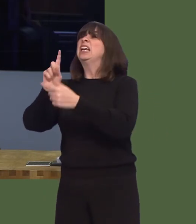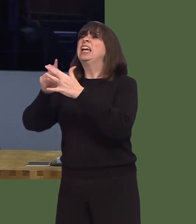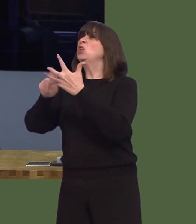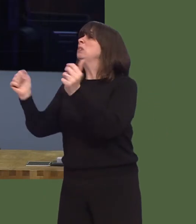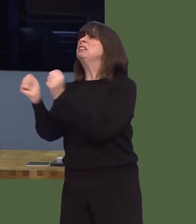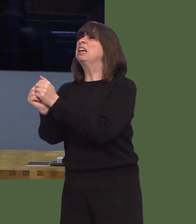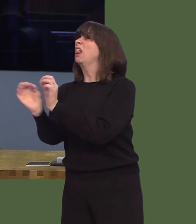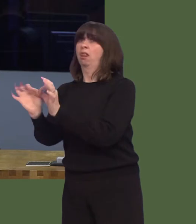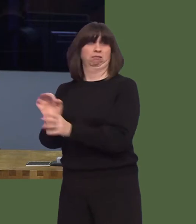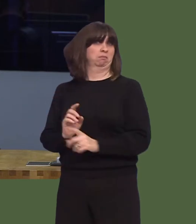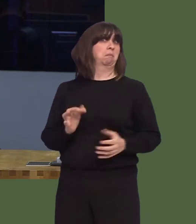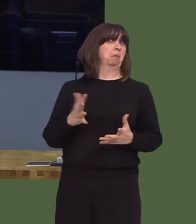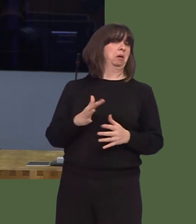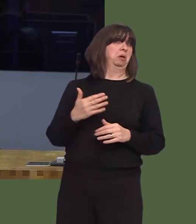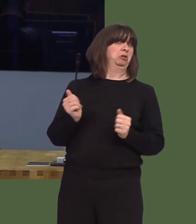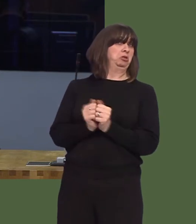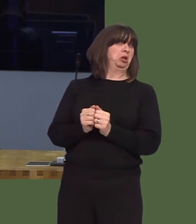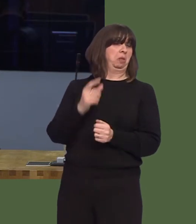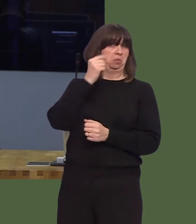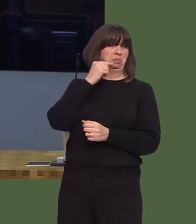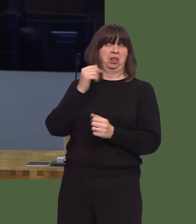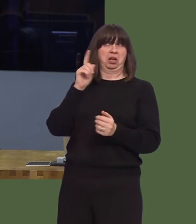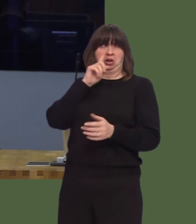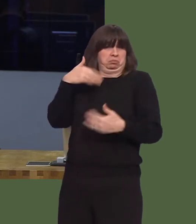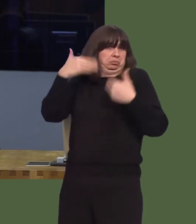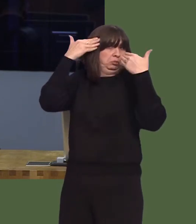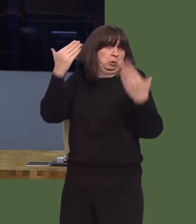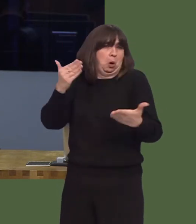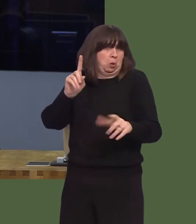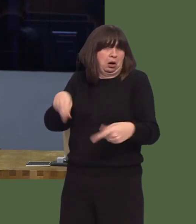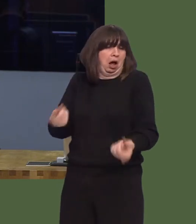EU. And nobody ever guaranteed any kind of trade deal with the EU; nobody was able to do that.